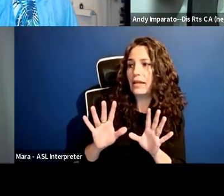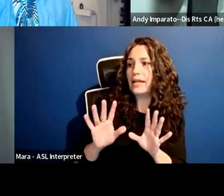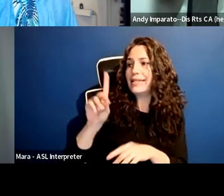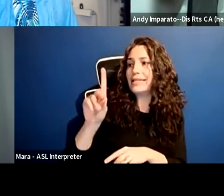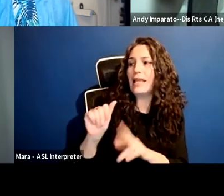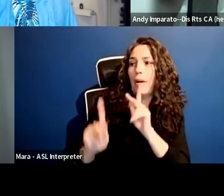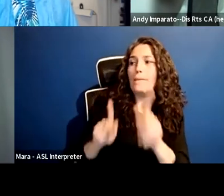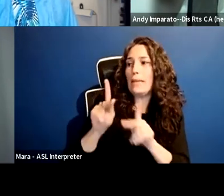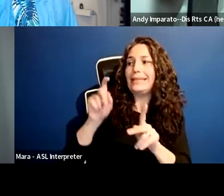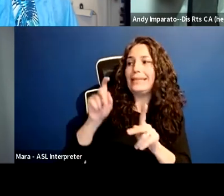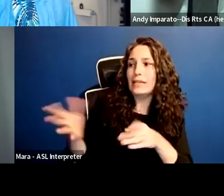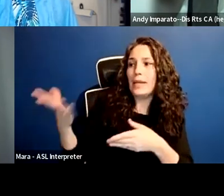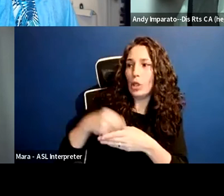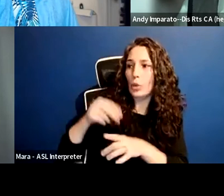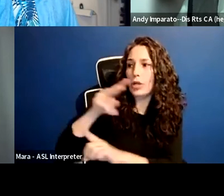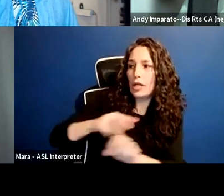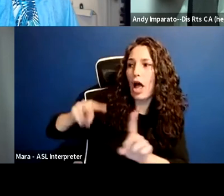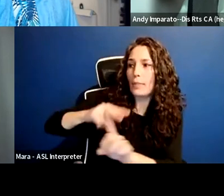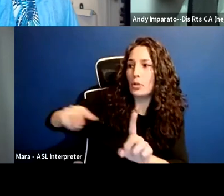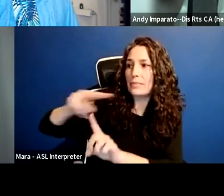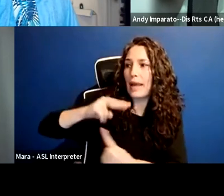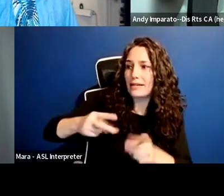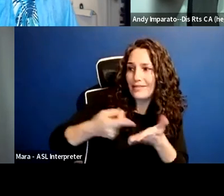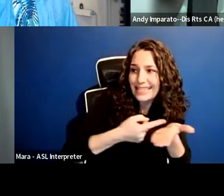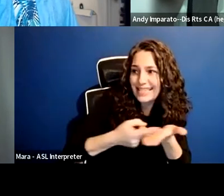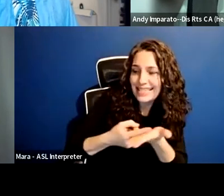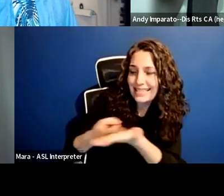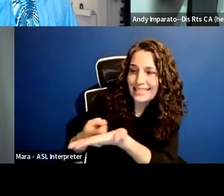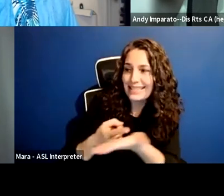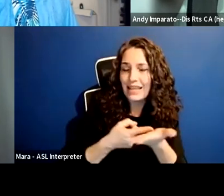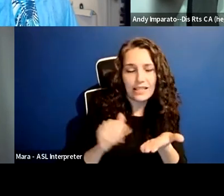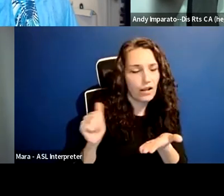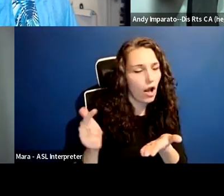but I want to say, to the extent that we can be bringing in many other components